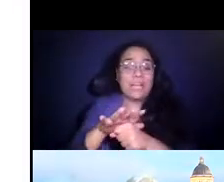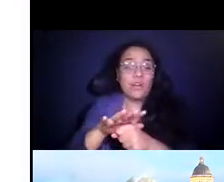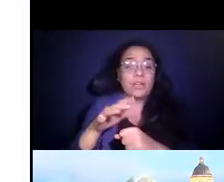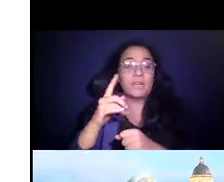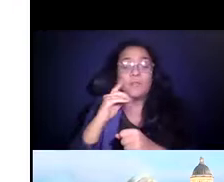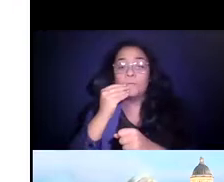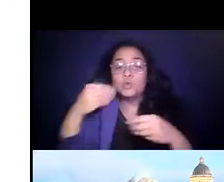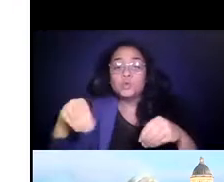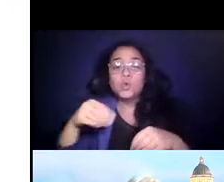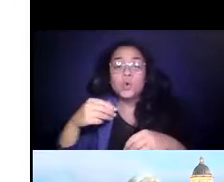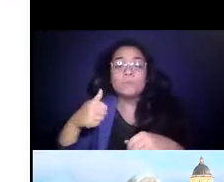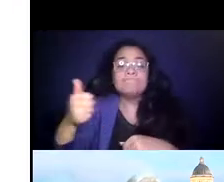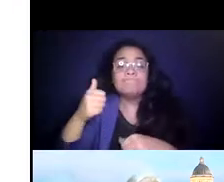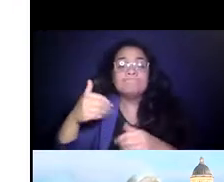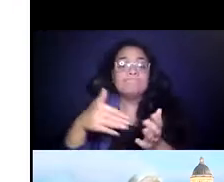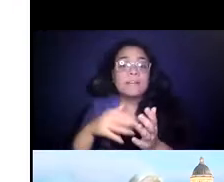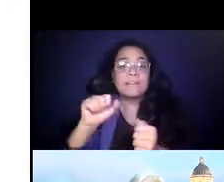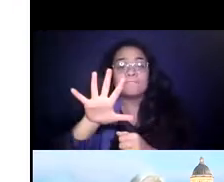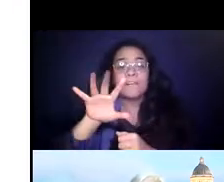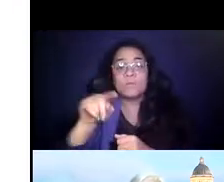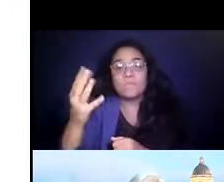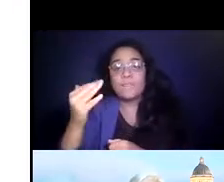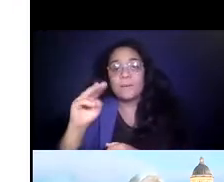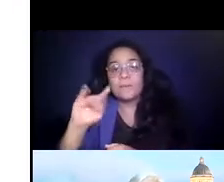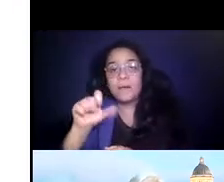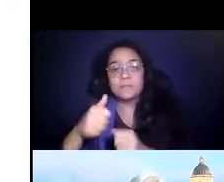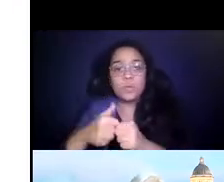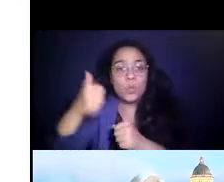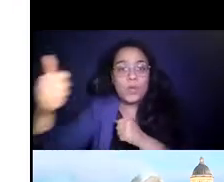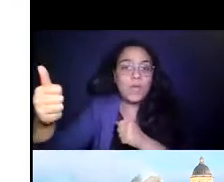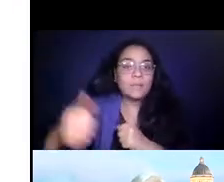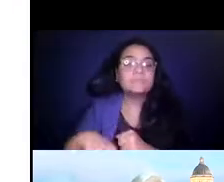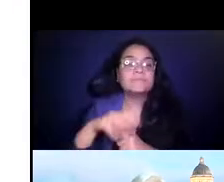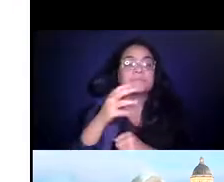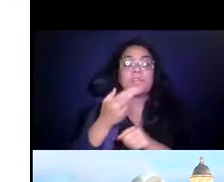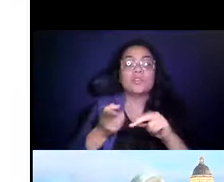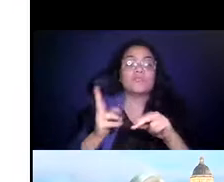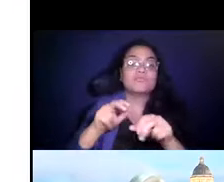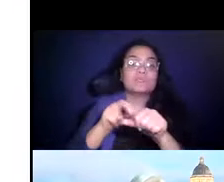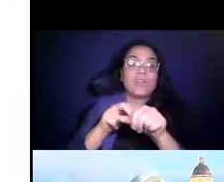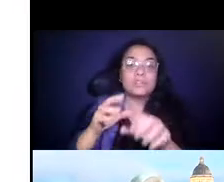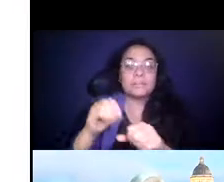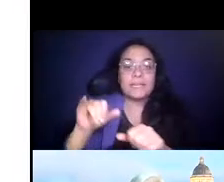can be five to 50 miles away, and increased 14:27:02 ridership to rural areas isn't the end all be all.